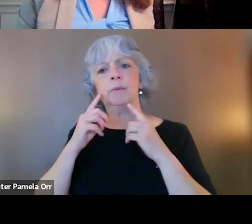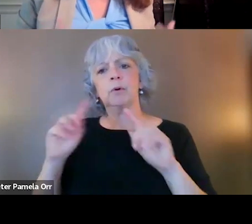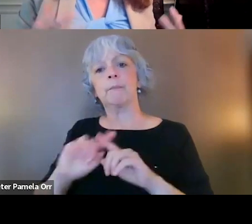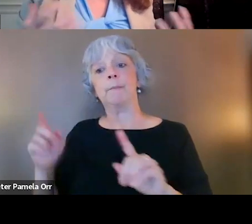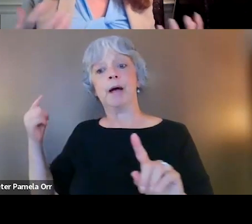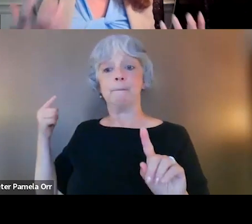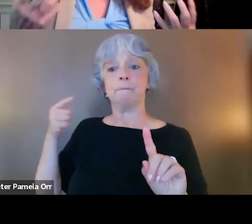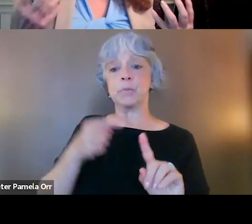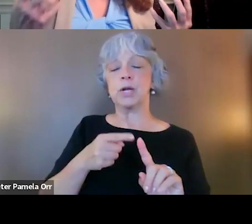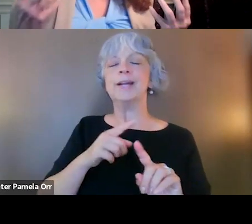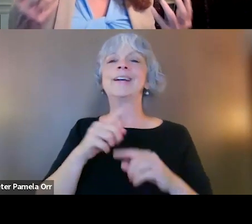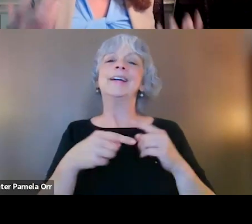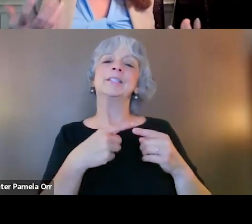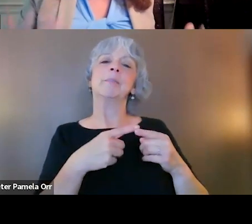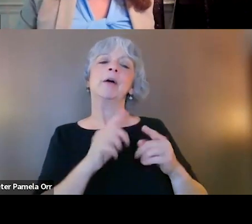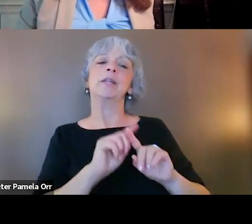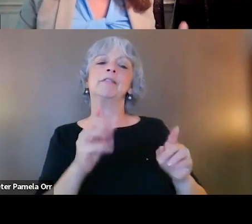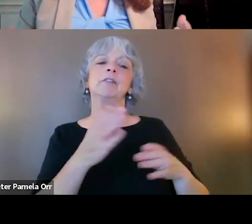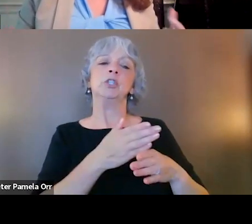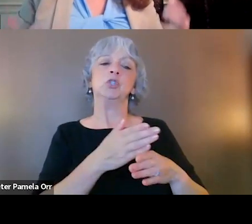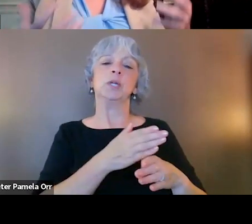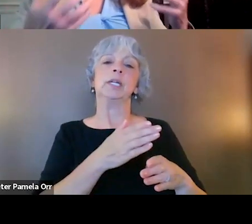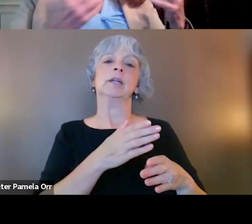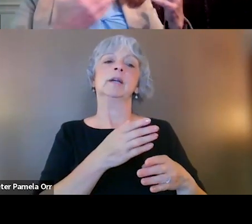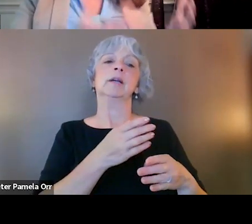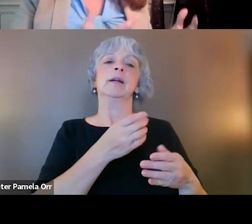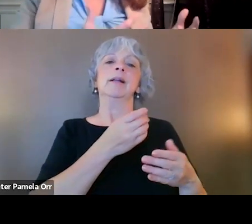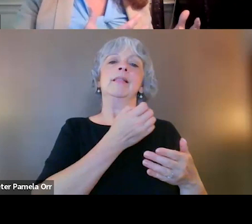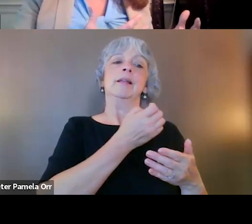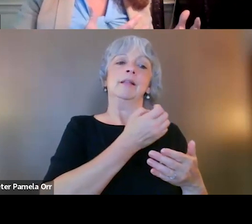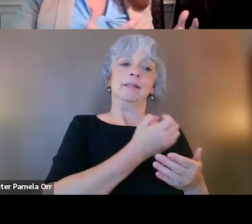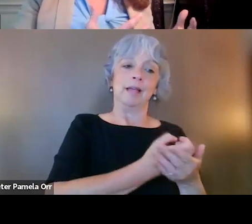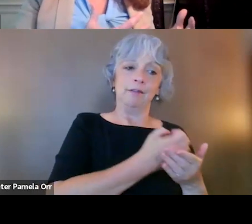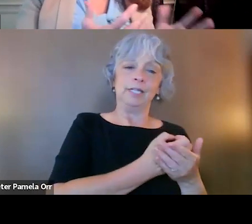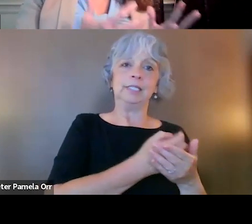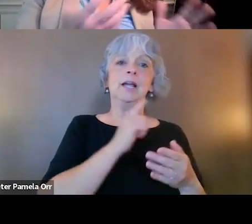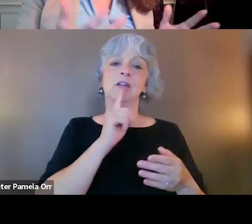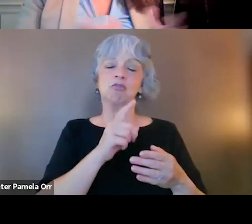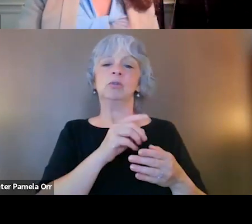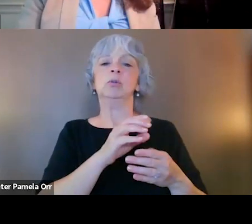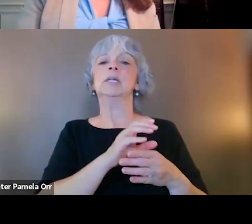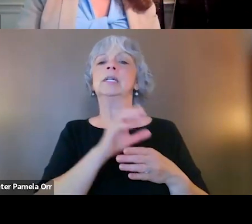It's really about the difference between those and your significant outcomes. Just to highlight this,